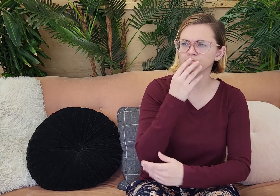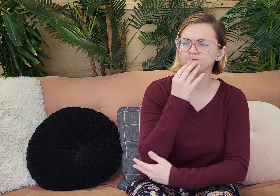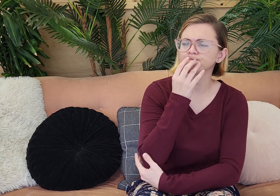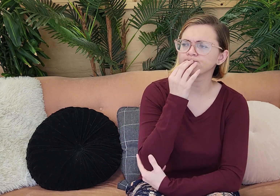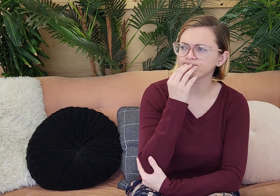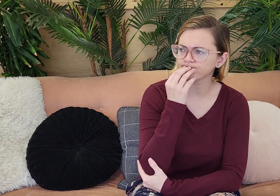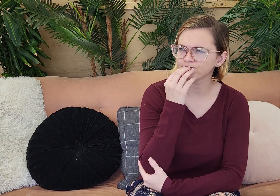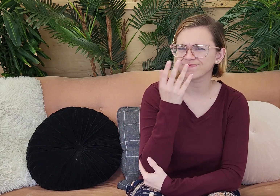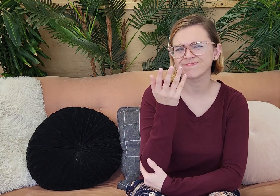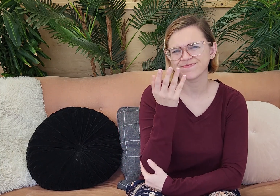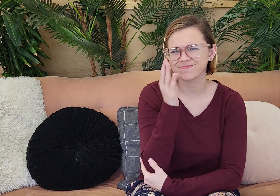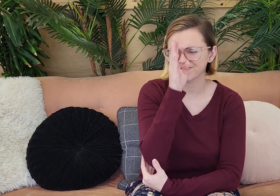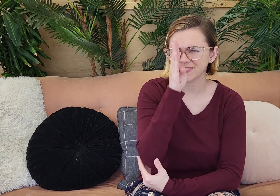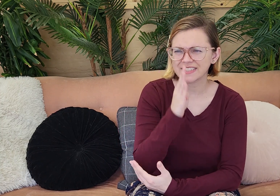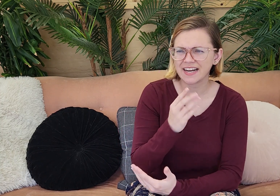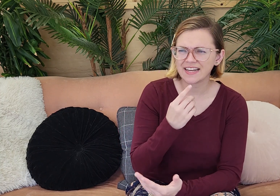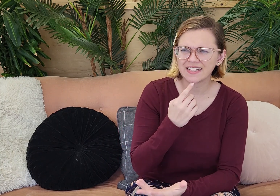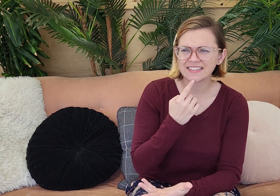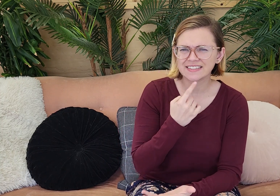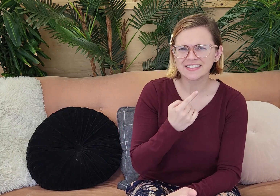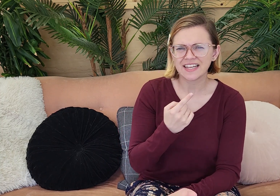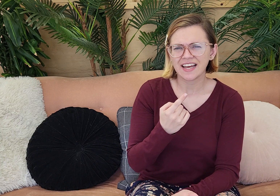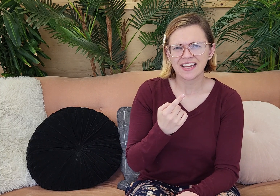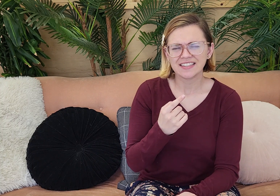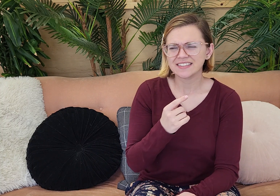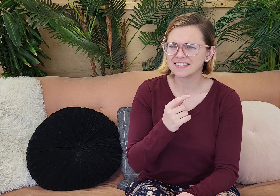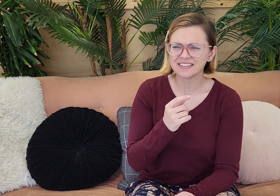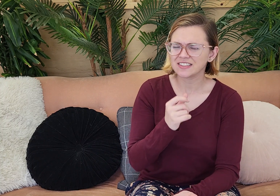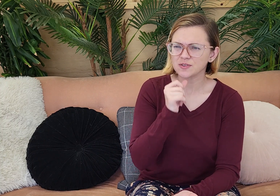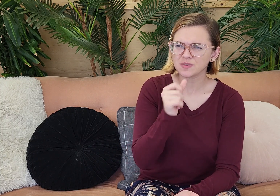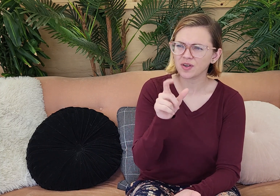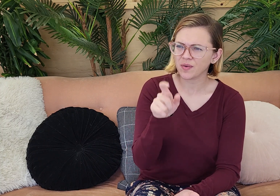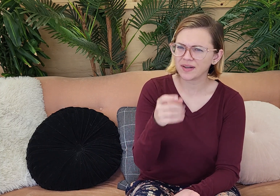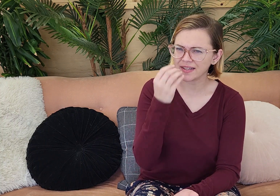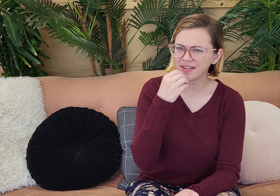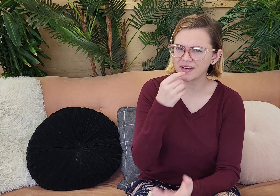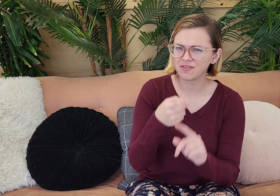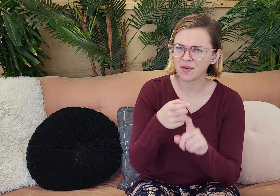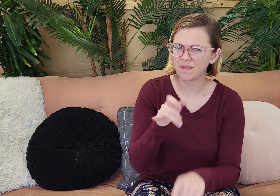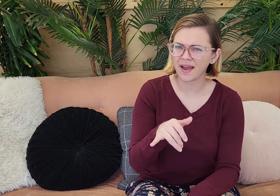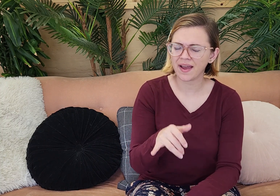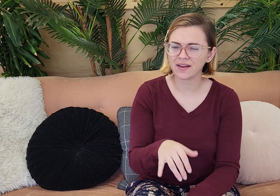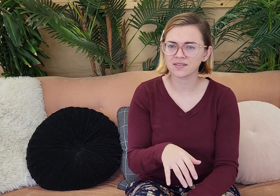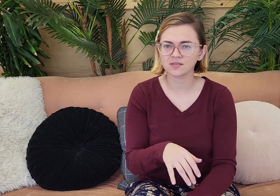meant." And Adam's like, "Well, God said that we don't need to eat from